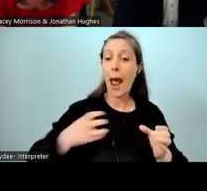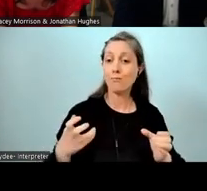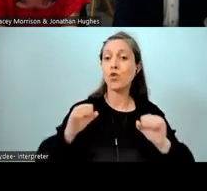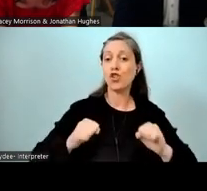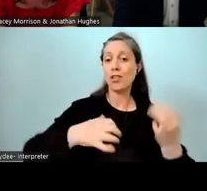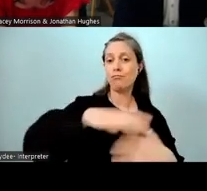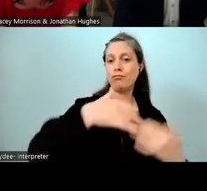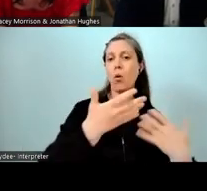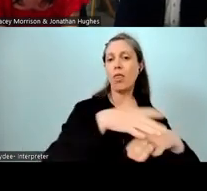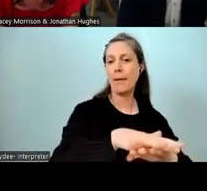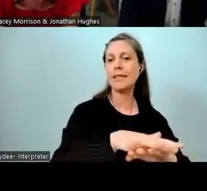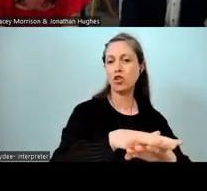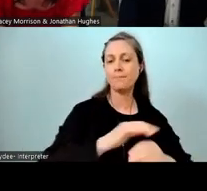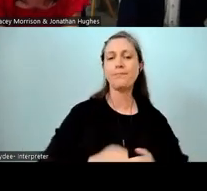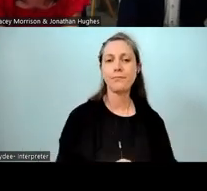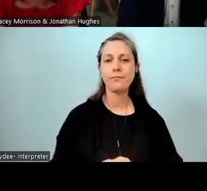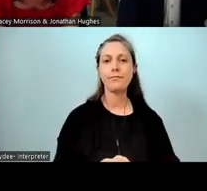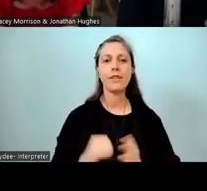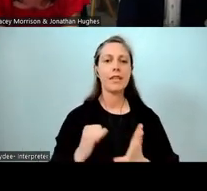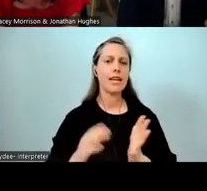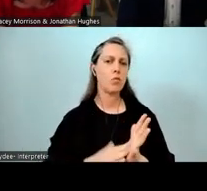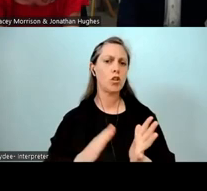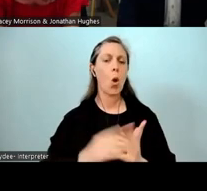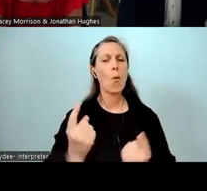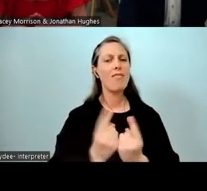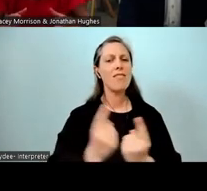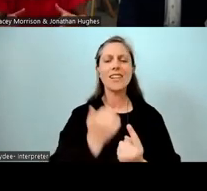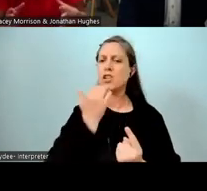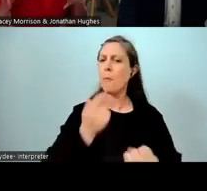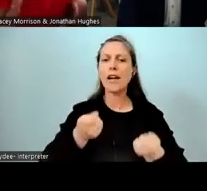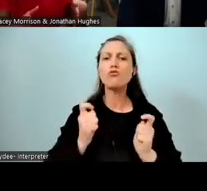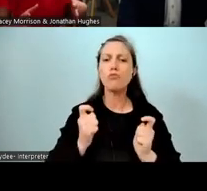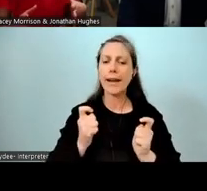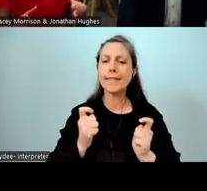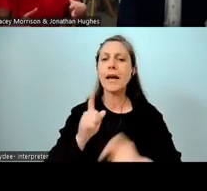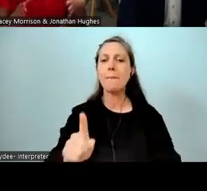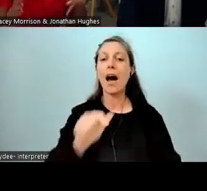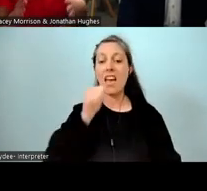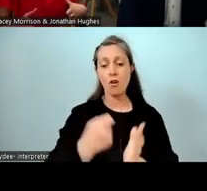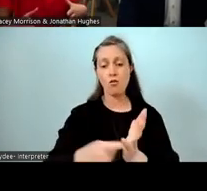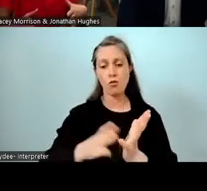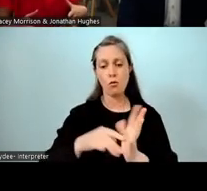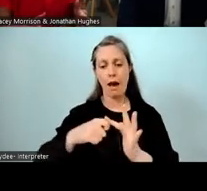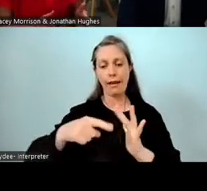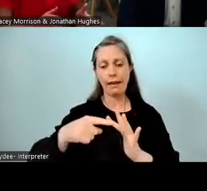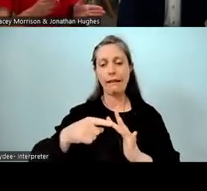Yeah, and one thing that I don't hear spoken of a lot is sometimes, when you have a rumaki within a school,